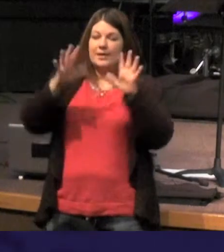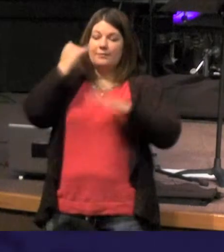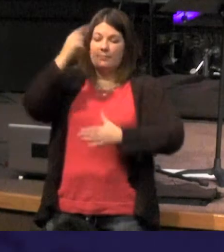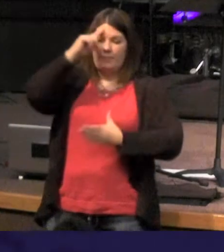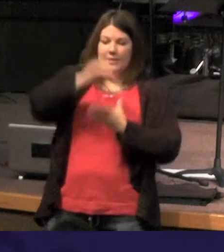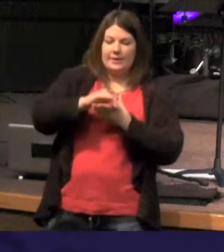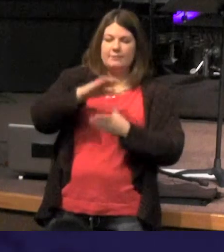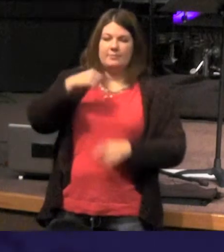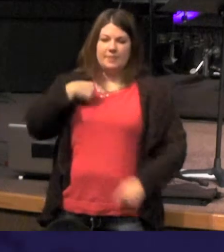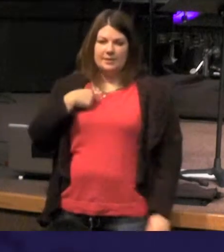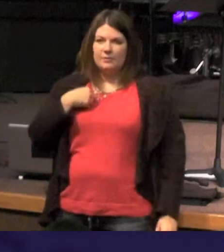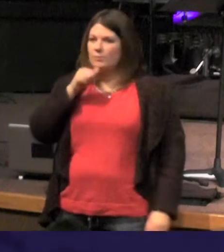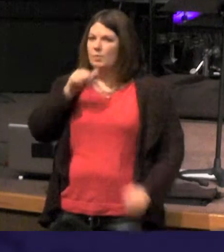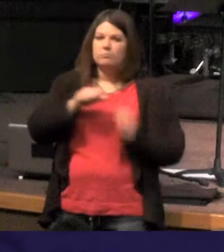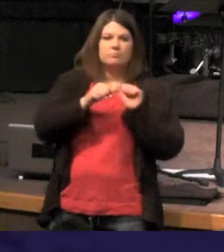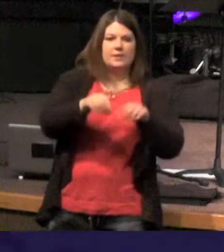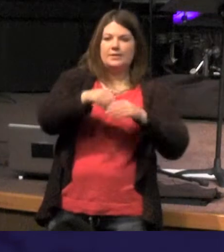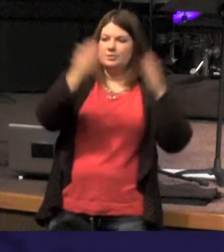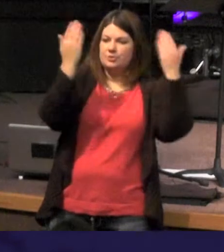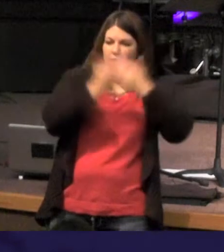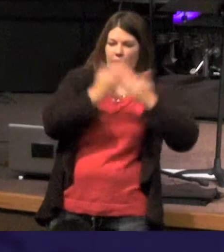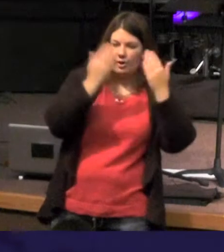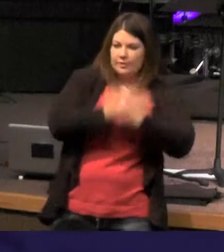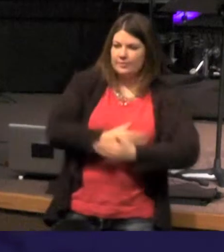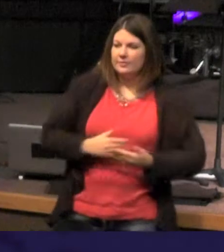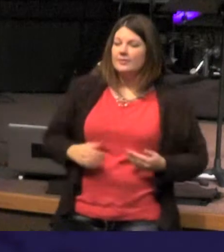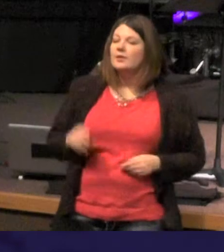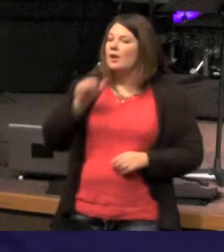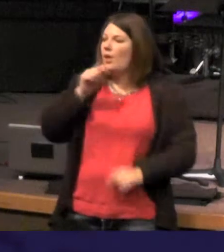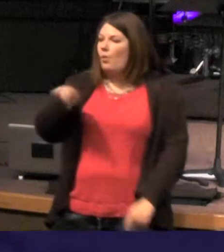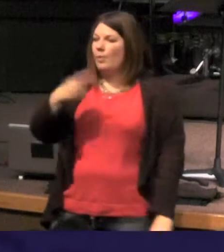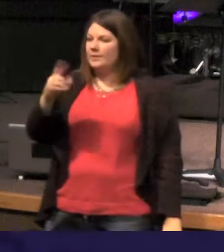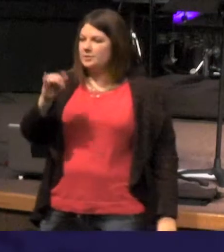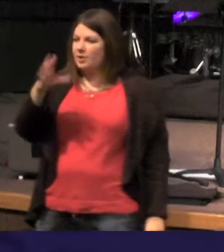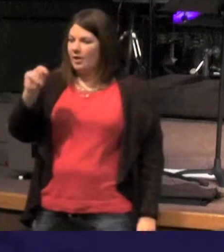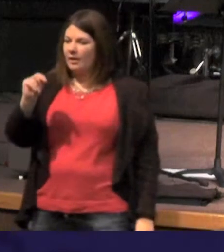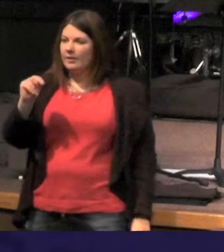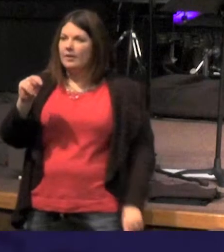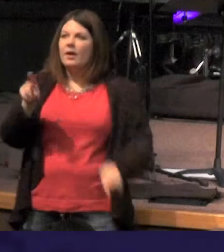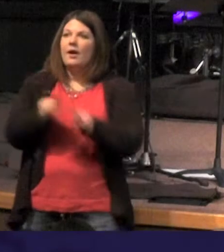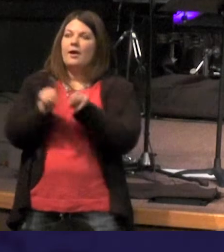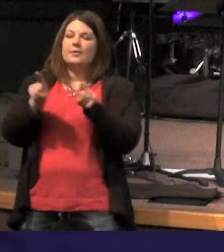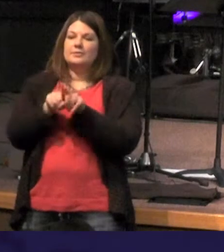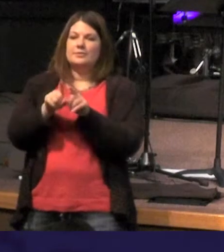remain in darkness - it's interesting but it's not just the book of John it's also the books of John